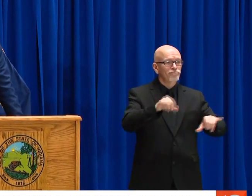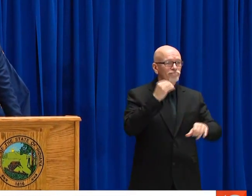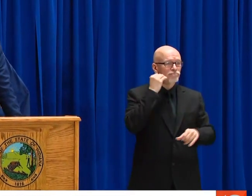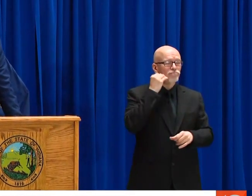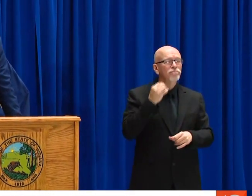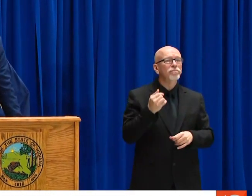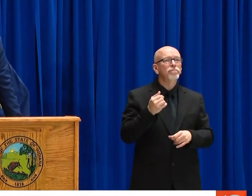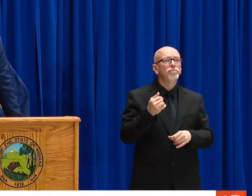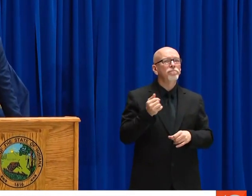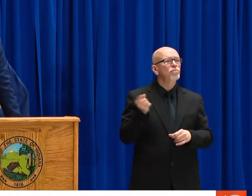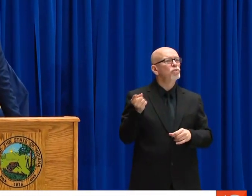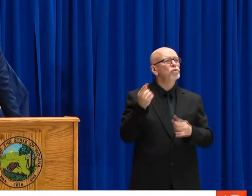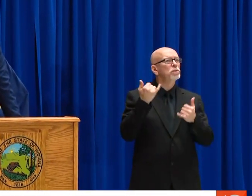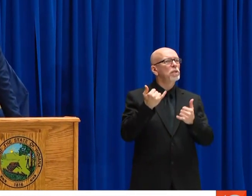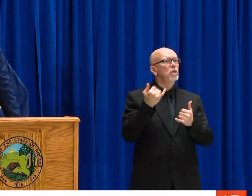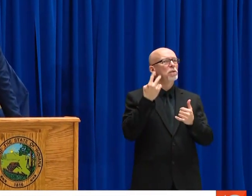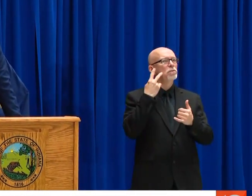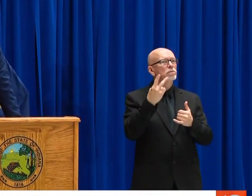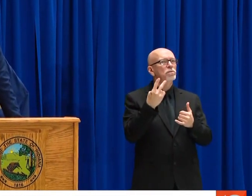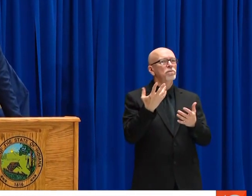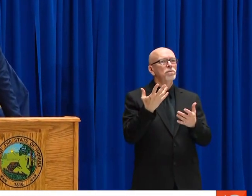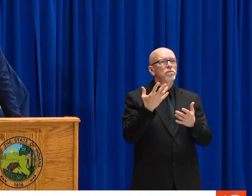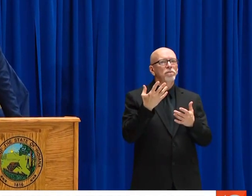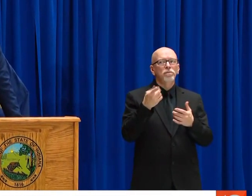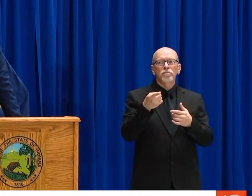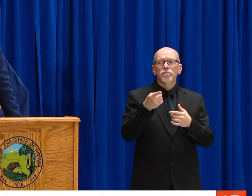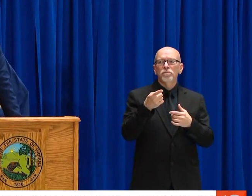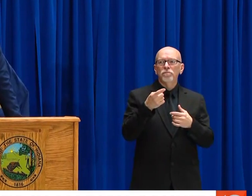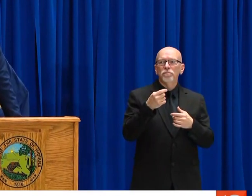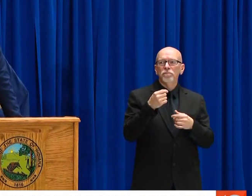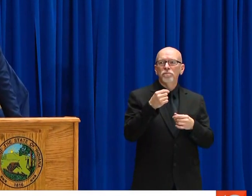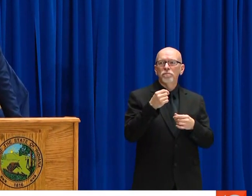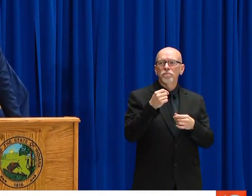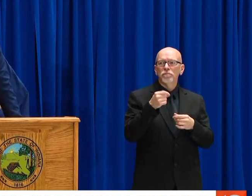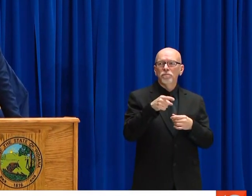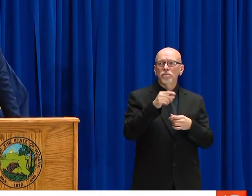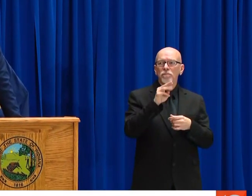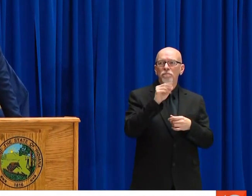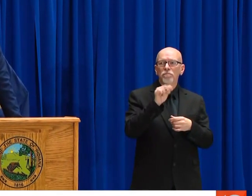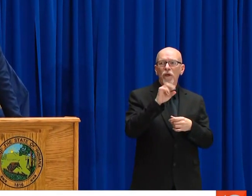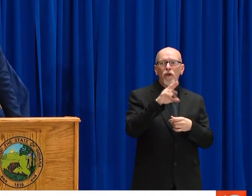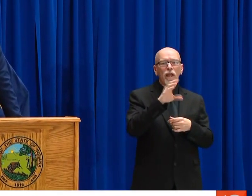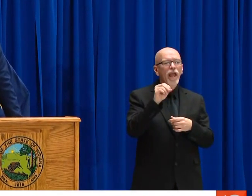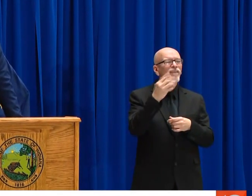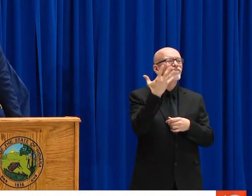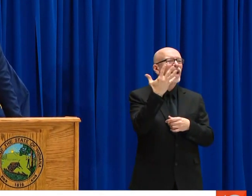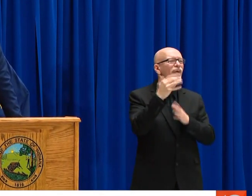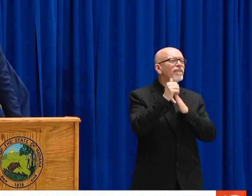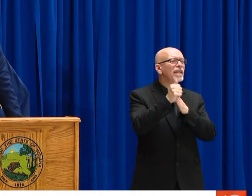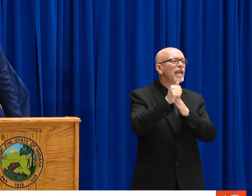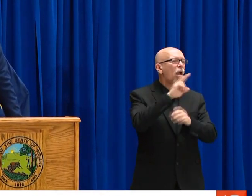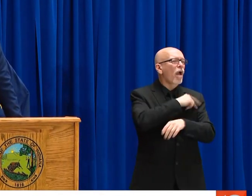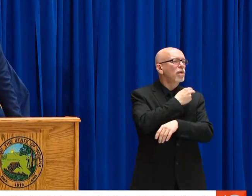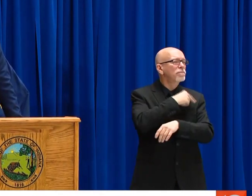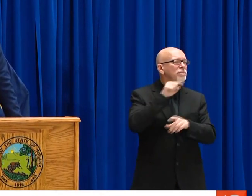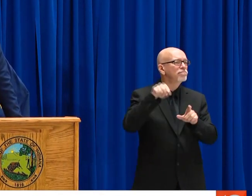GOVERNOR? YES. IN WAKE OF YESTERDAY'S EXECUTIVE ORDERS, WHAT DO YOU